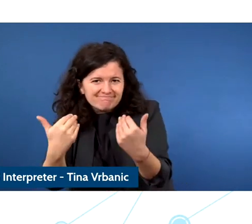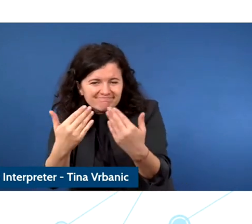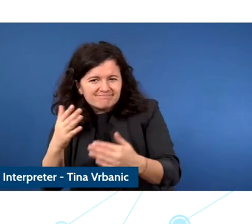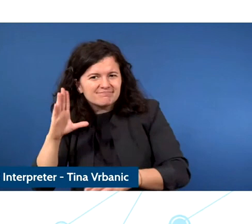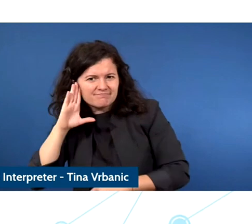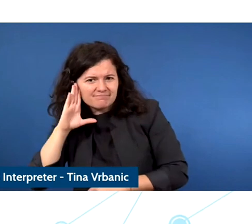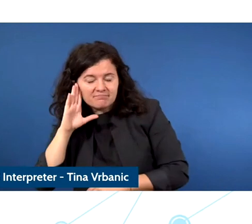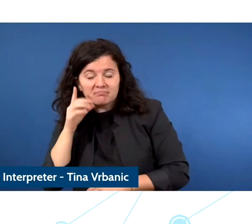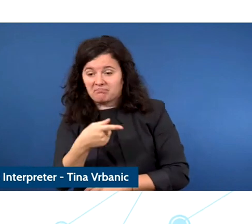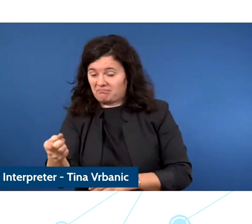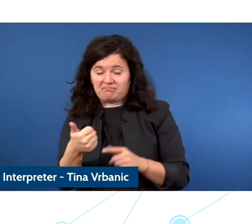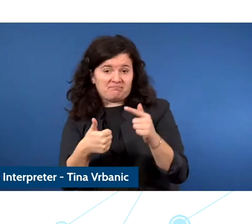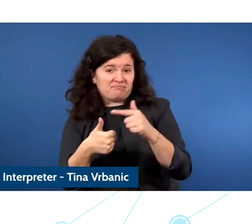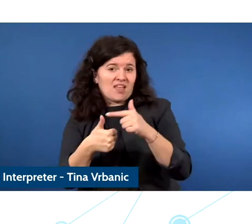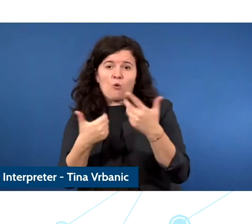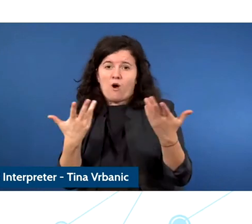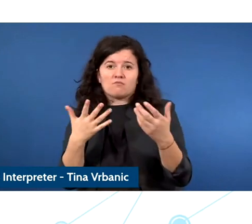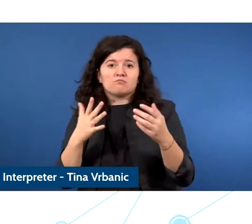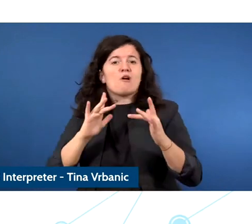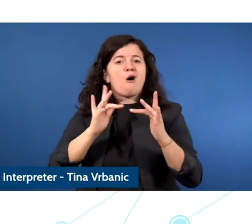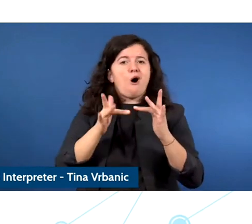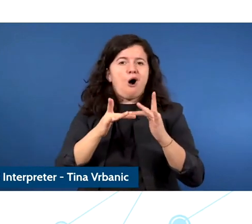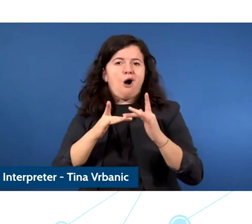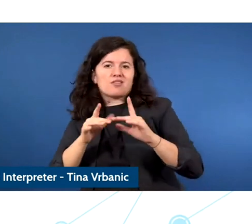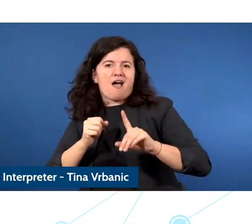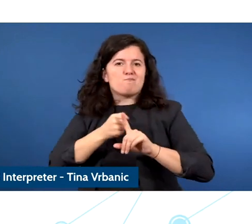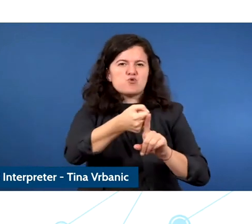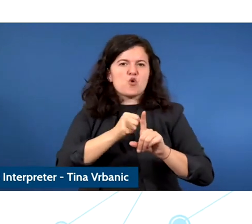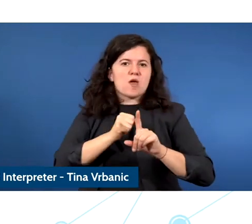cyberbullying and hateful and harmful content and fake news and